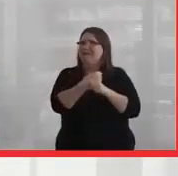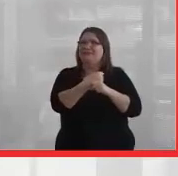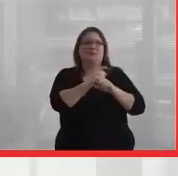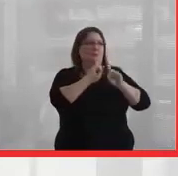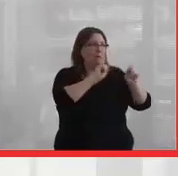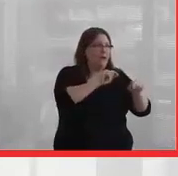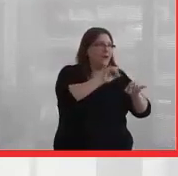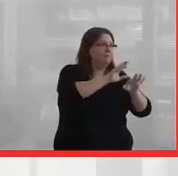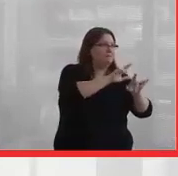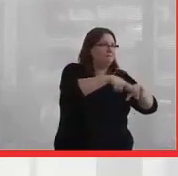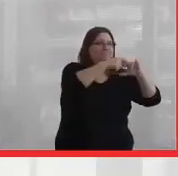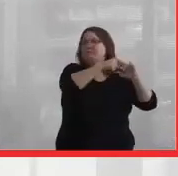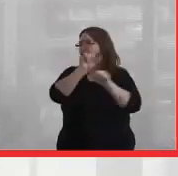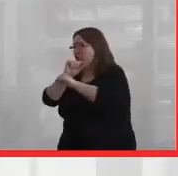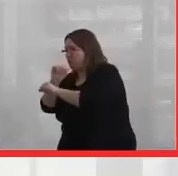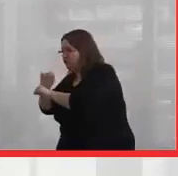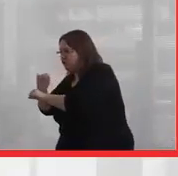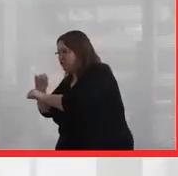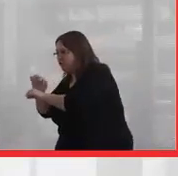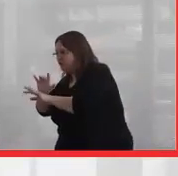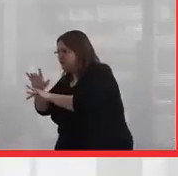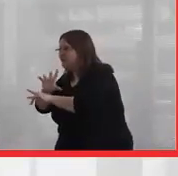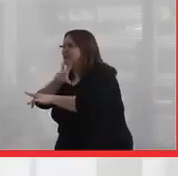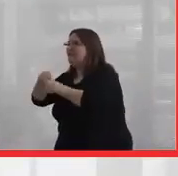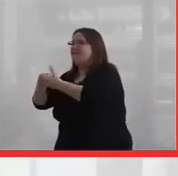I went and worked, and I was involved in solidarity work.